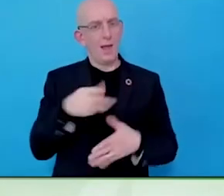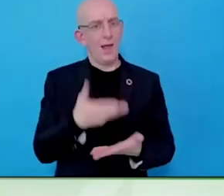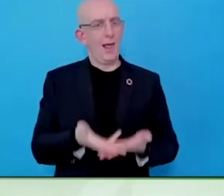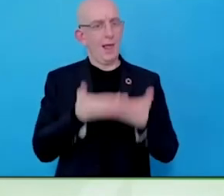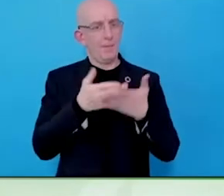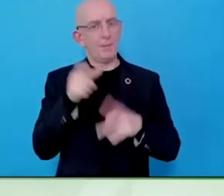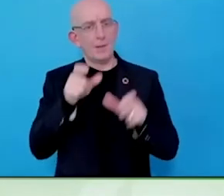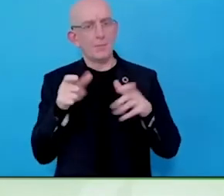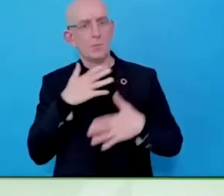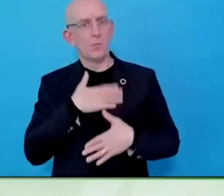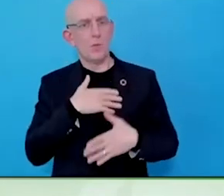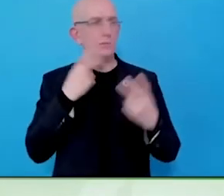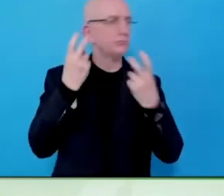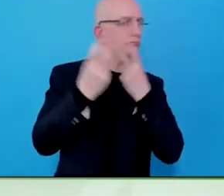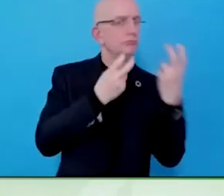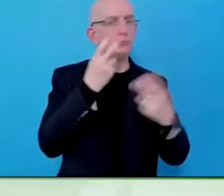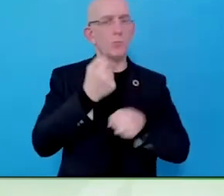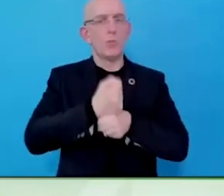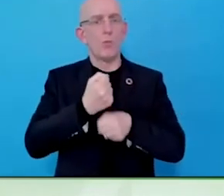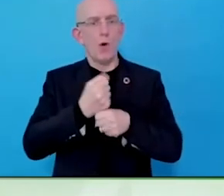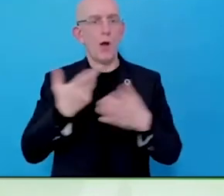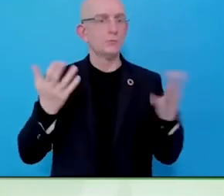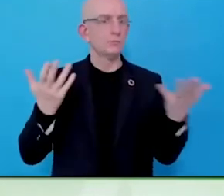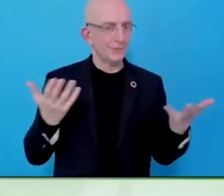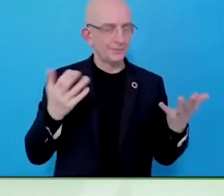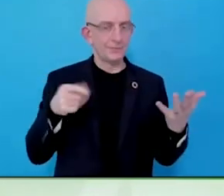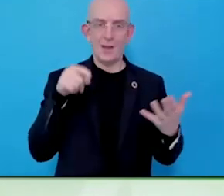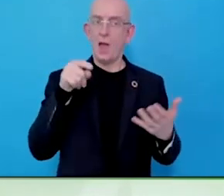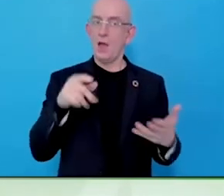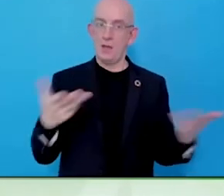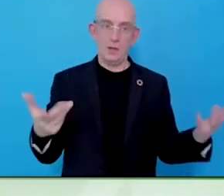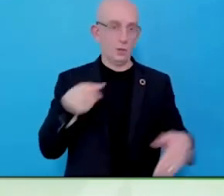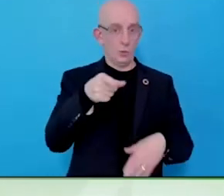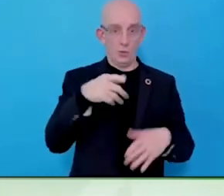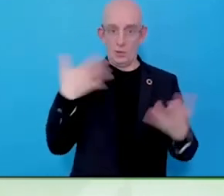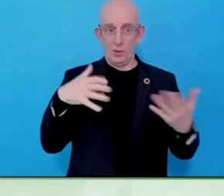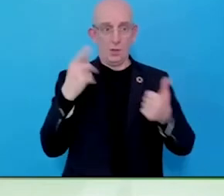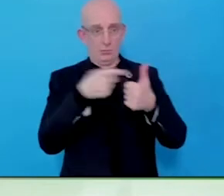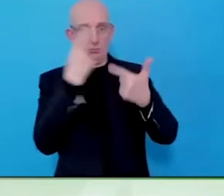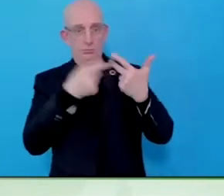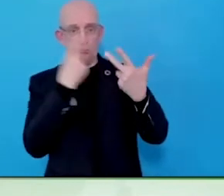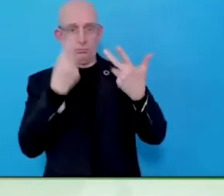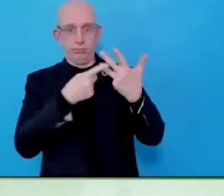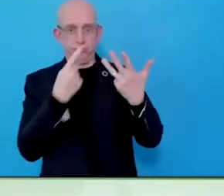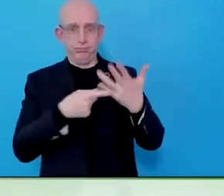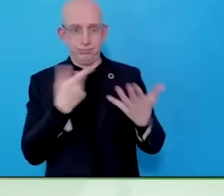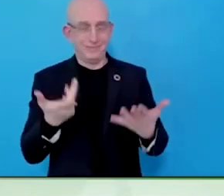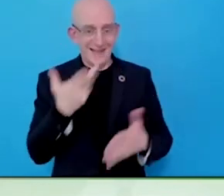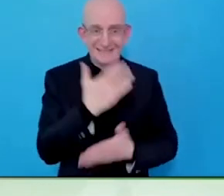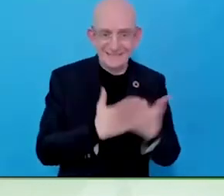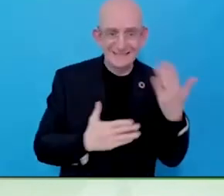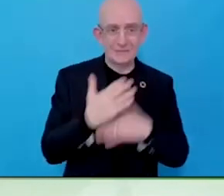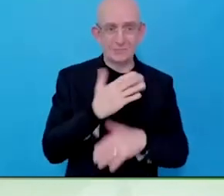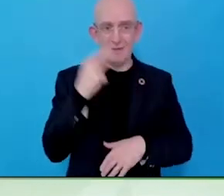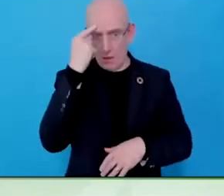I was looking at something from the disability organisation the other day and expected a company with 350,000 employees to train